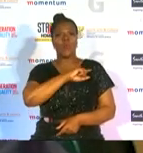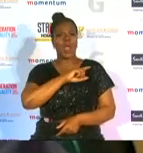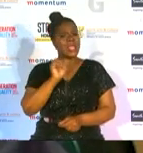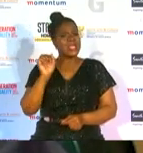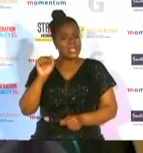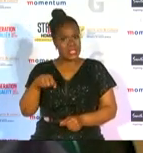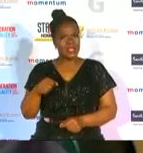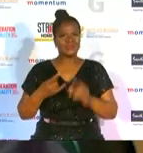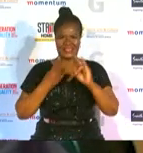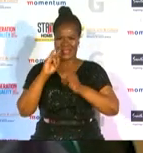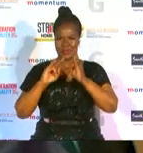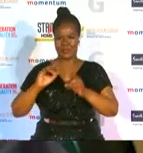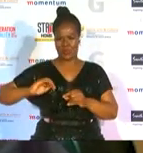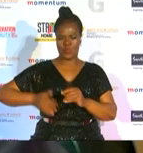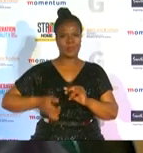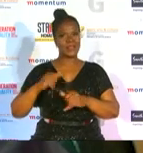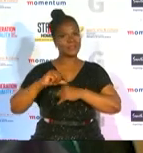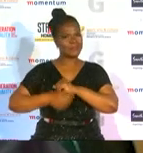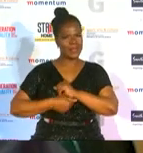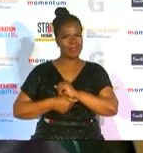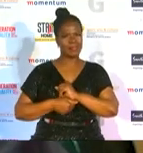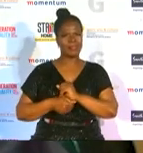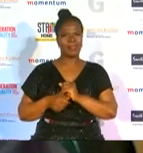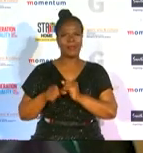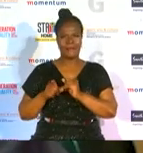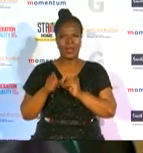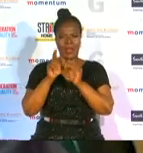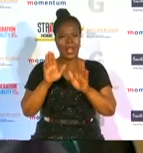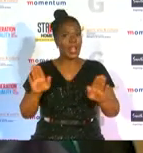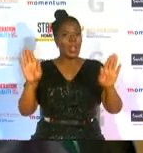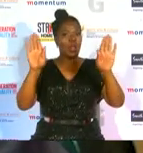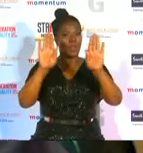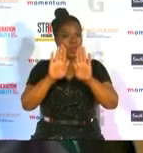covert 19 the lockdown has witnessed an increase